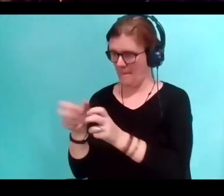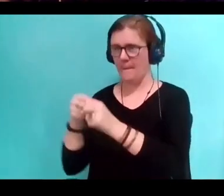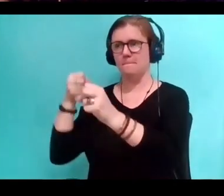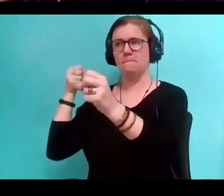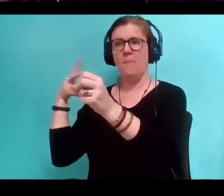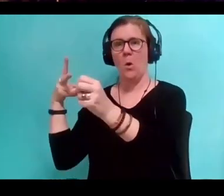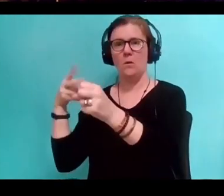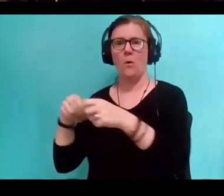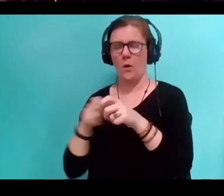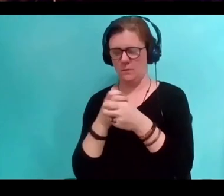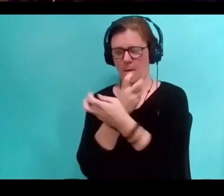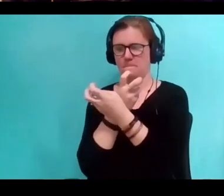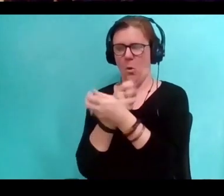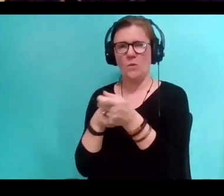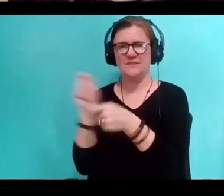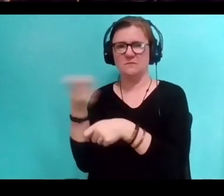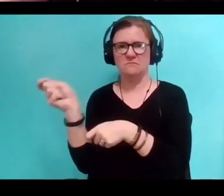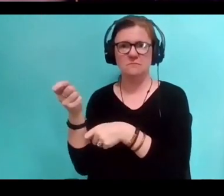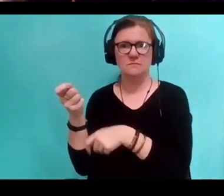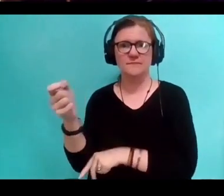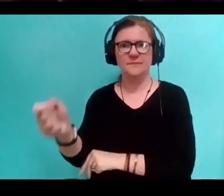I can use this bone as a weapon." Let's have a go with this.